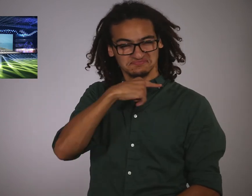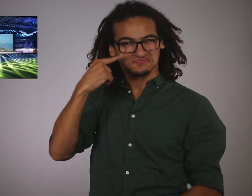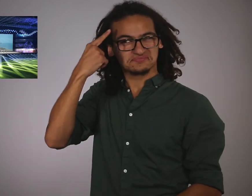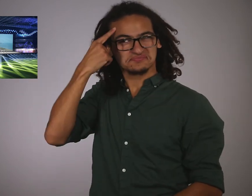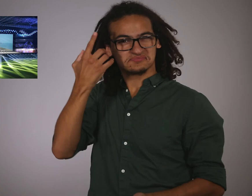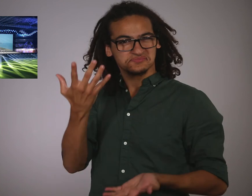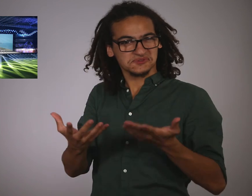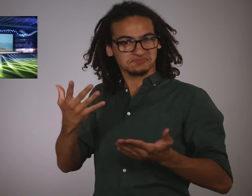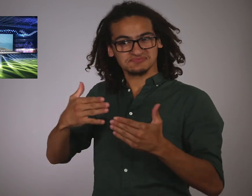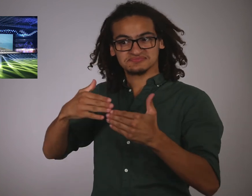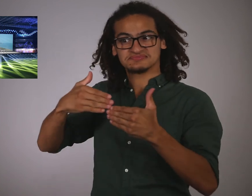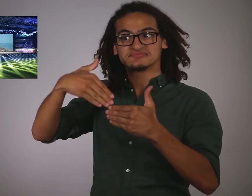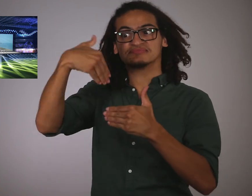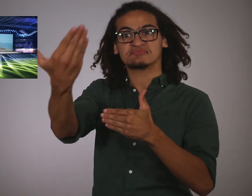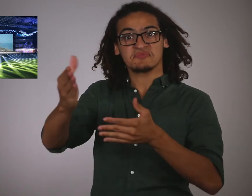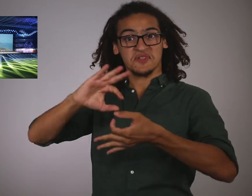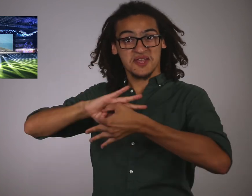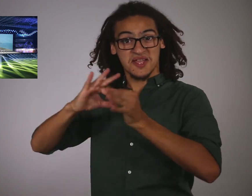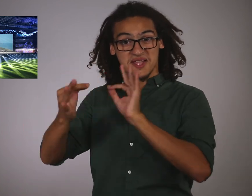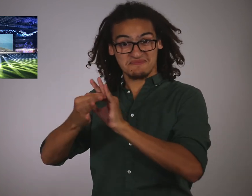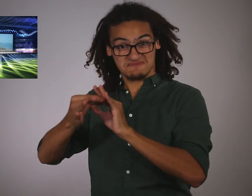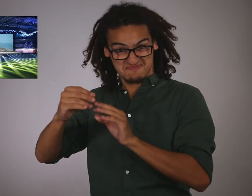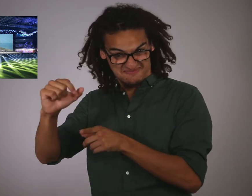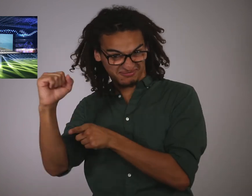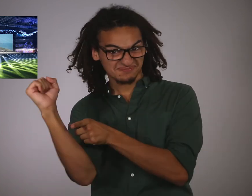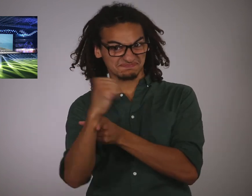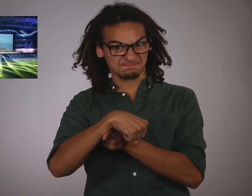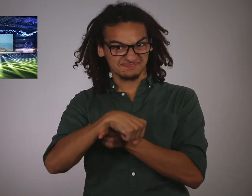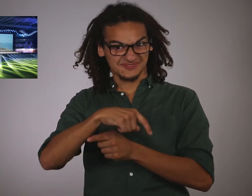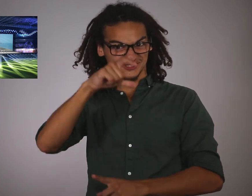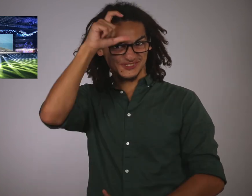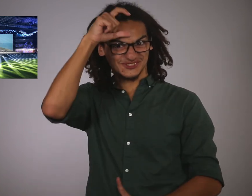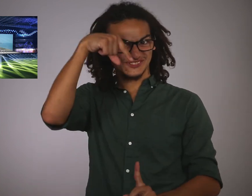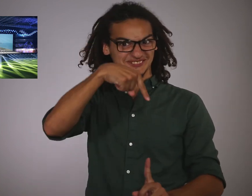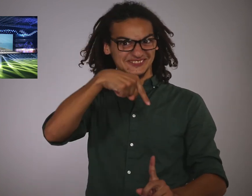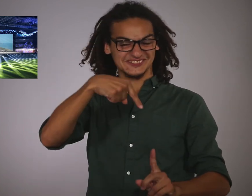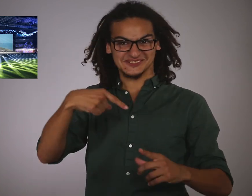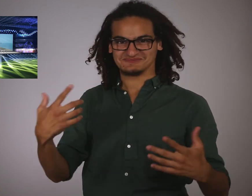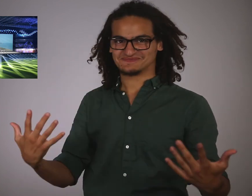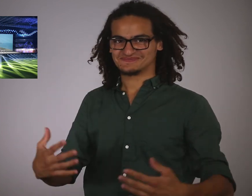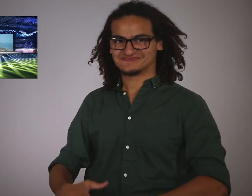Can the next Deaflympics top this?